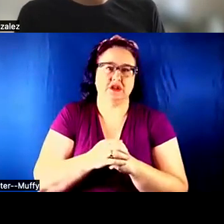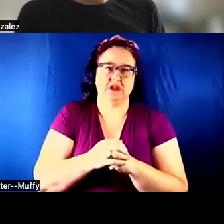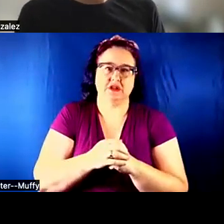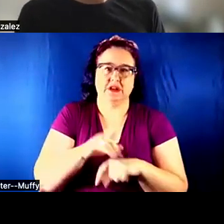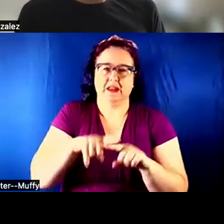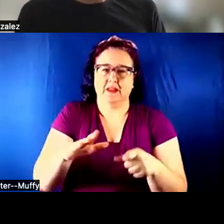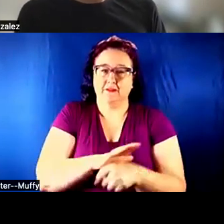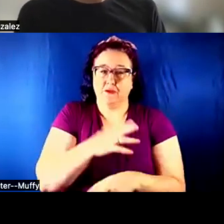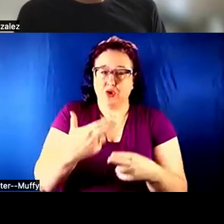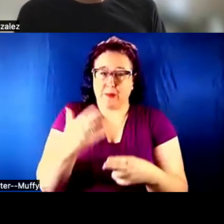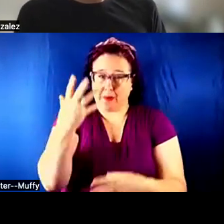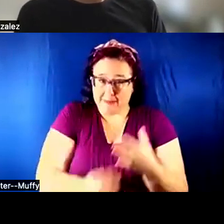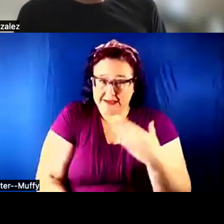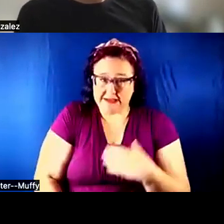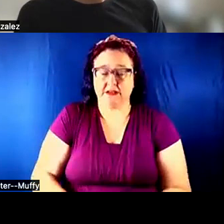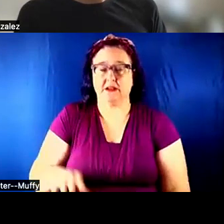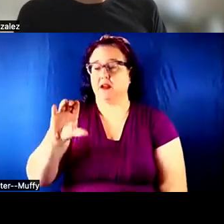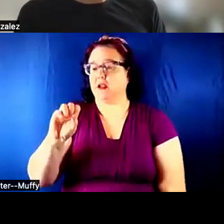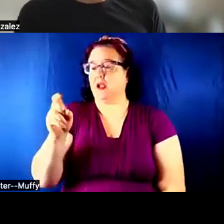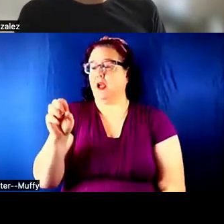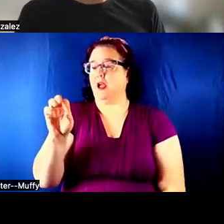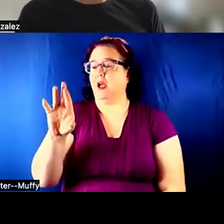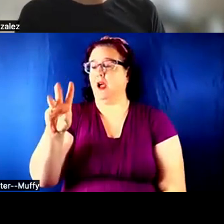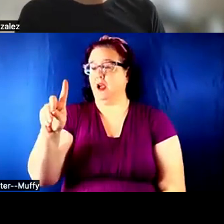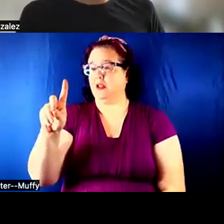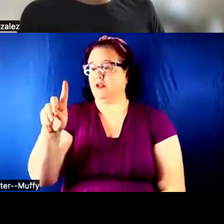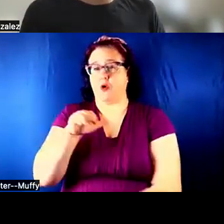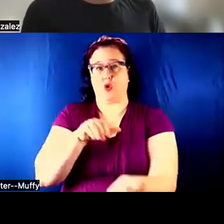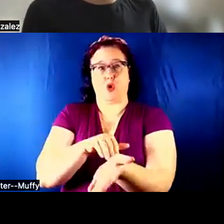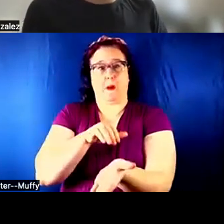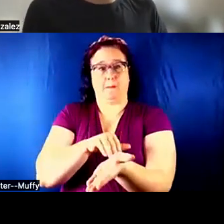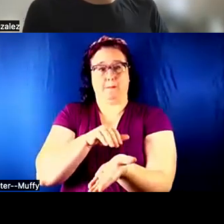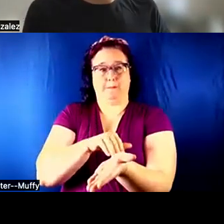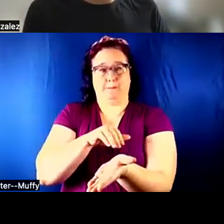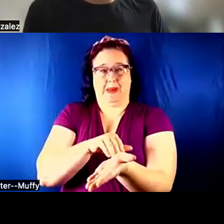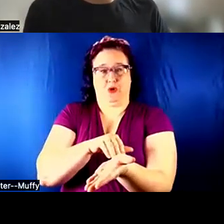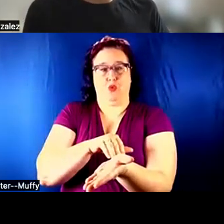I AM CURRENTLY AT OXFORD MEDICAL SIMULATION.